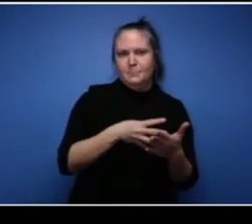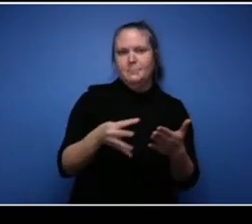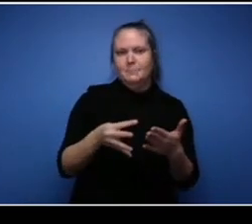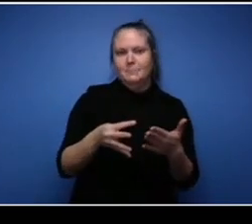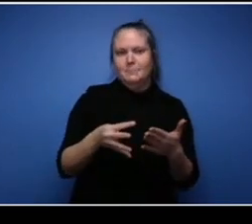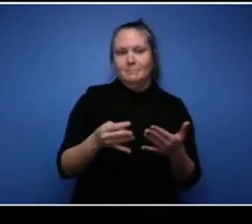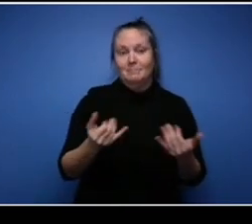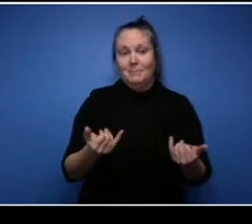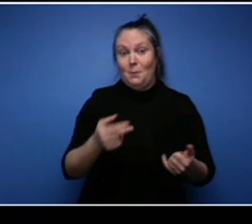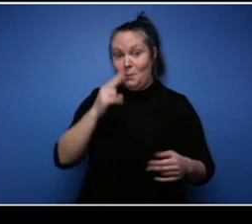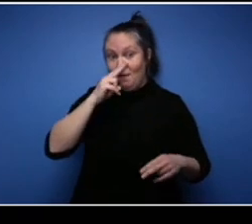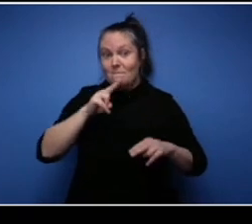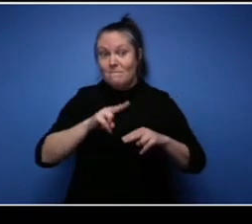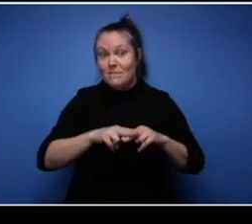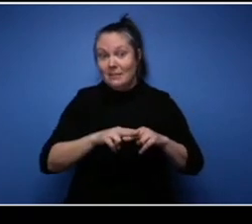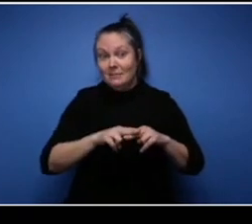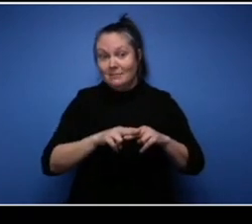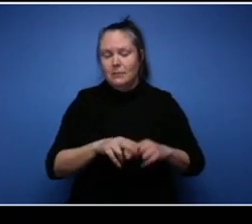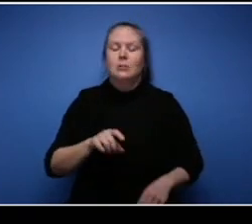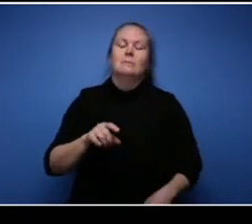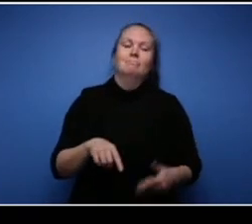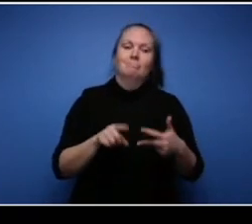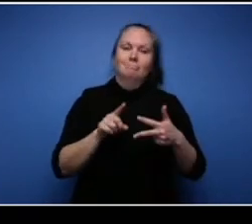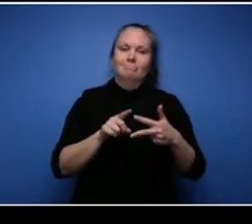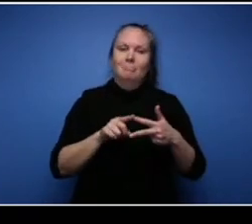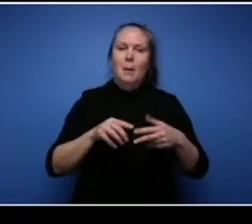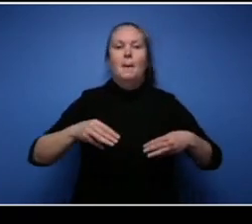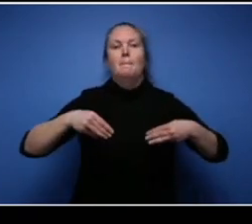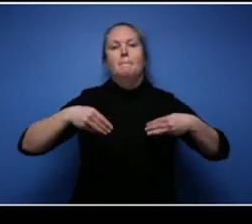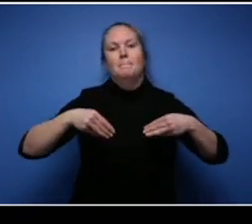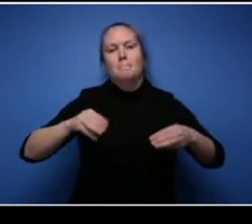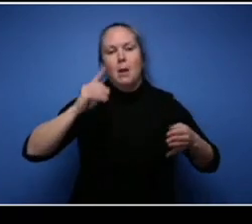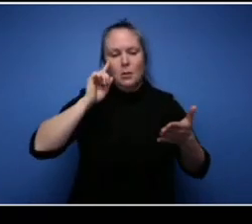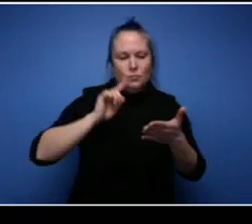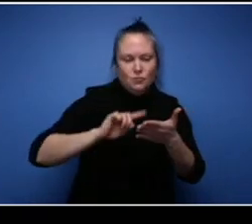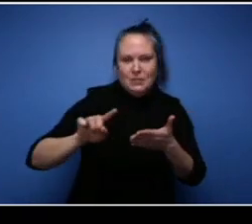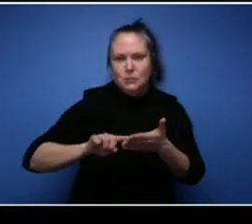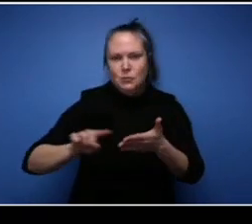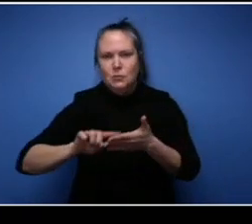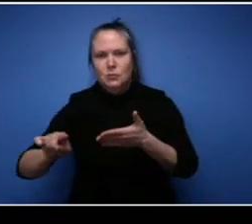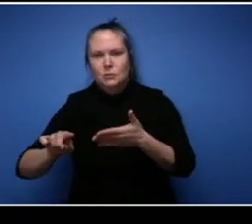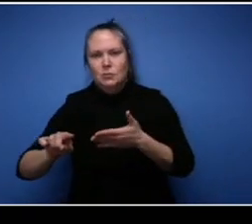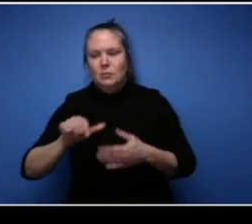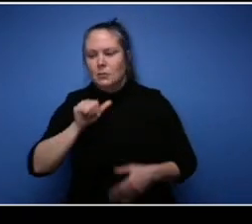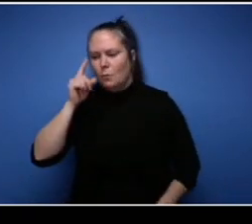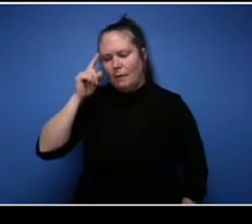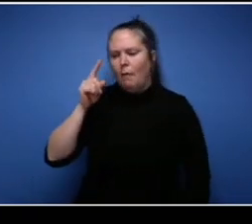to do market research do not pick a market based on popularity and what's trending and